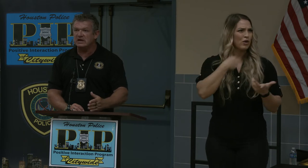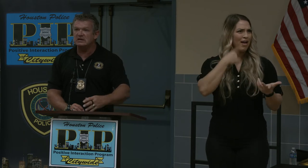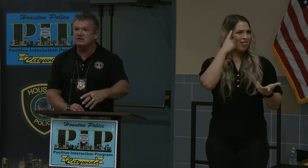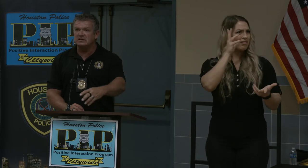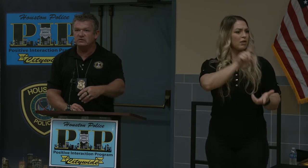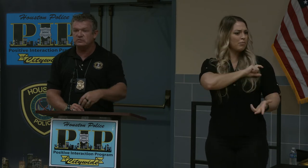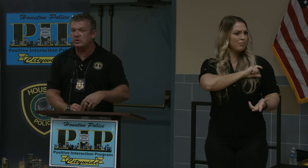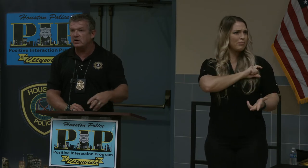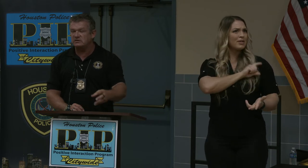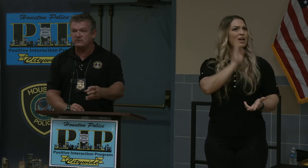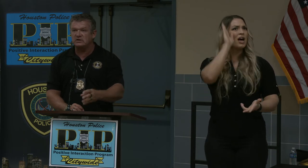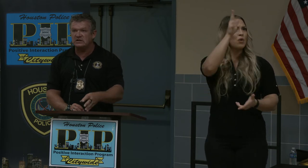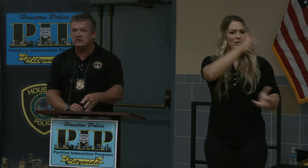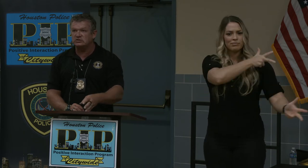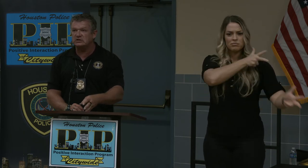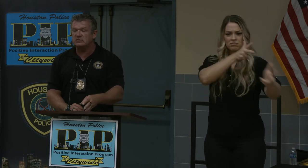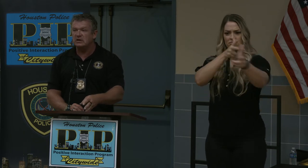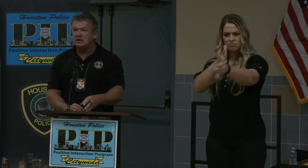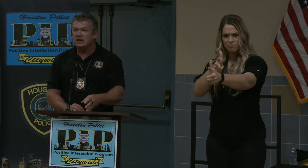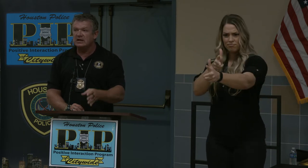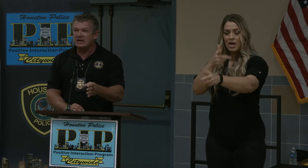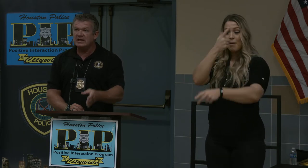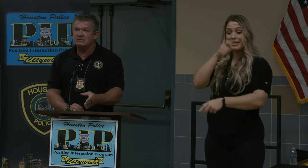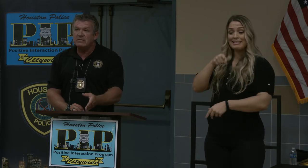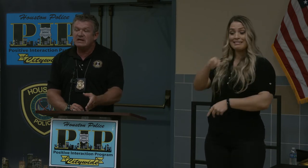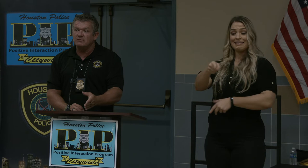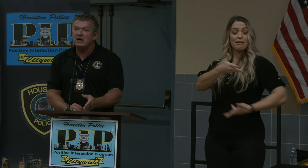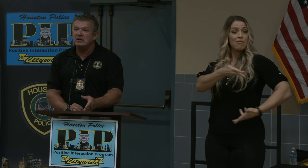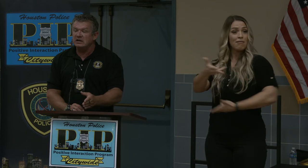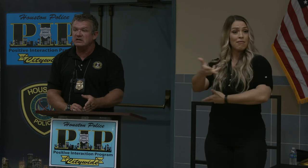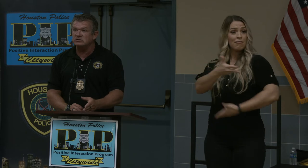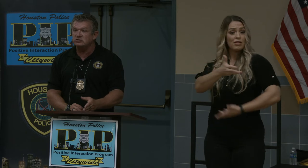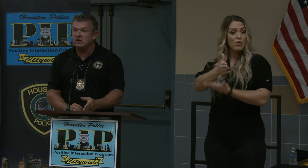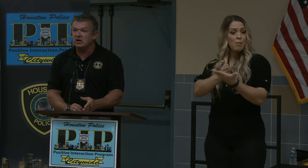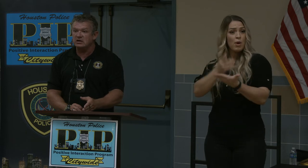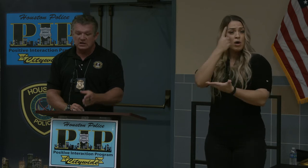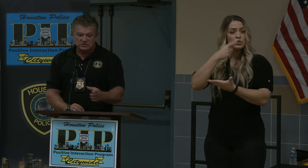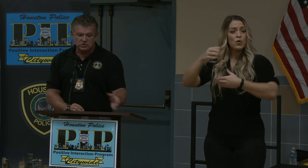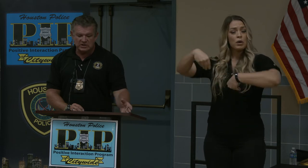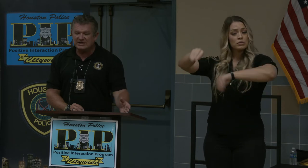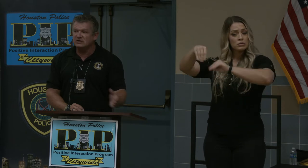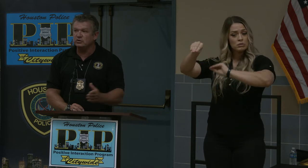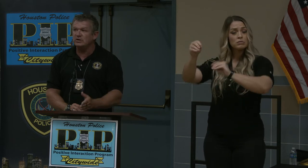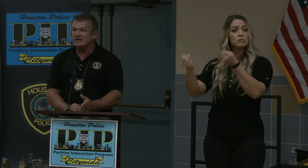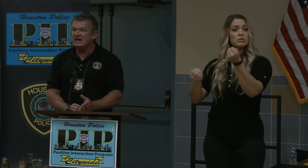he delivers parts for a dealership and he had to make money in his truck so he could do it again.